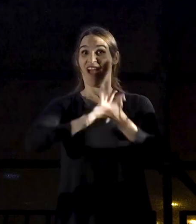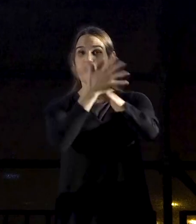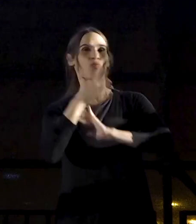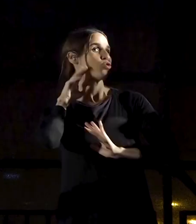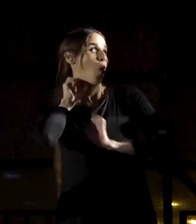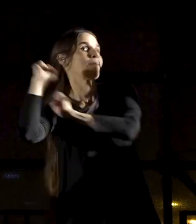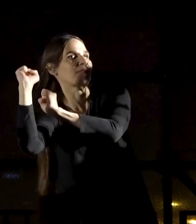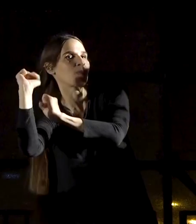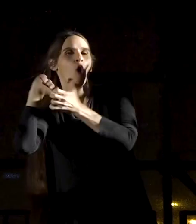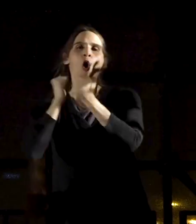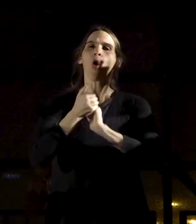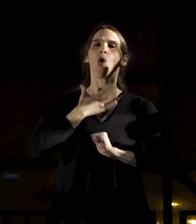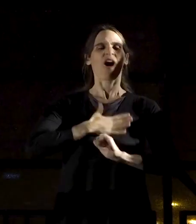or as the festival of freedom.